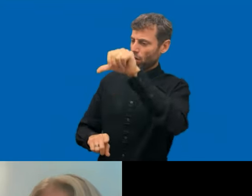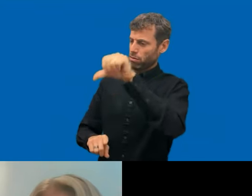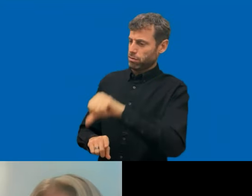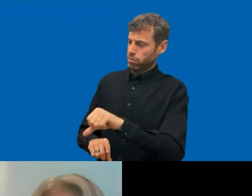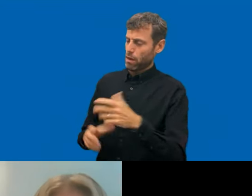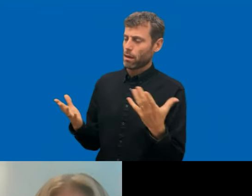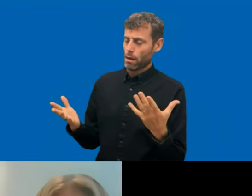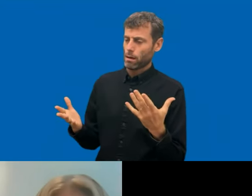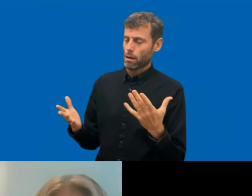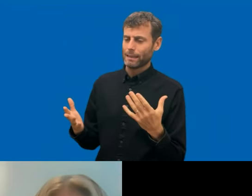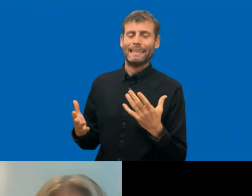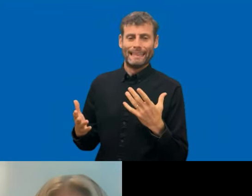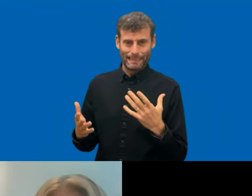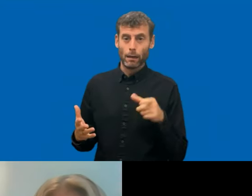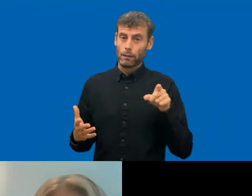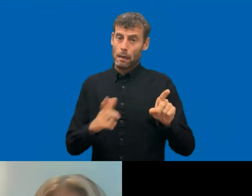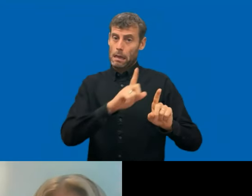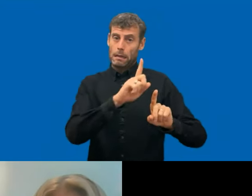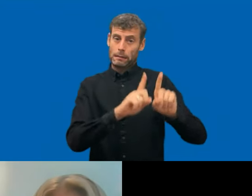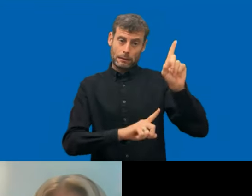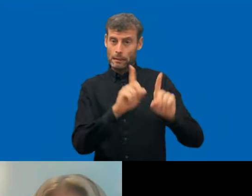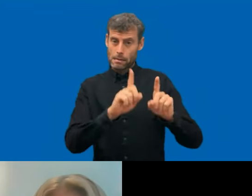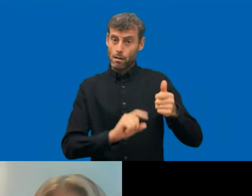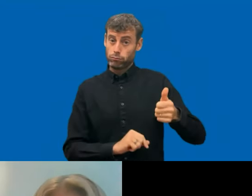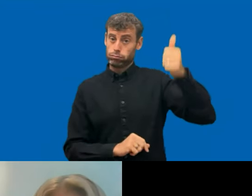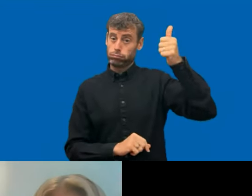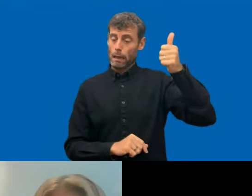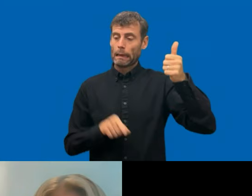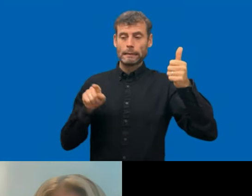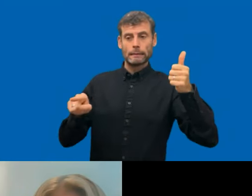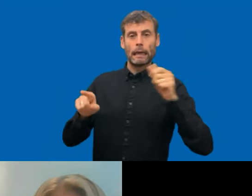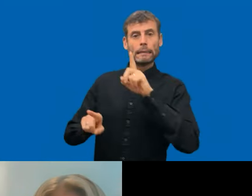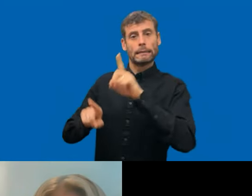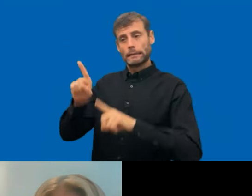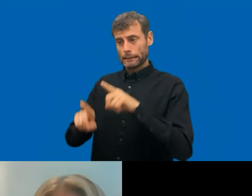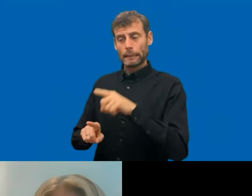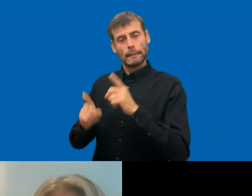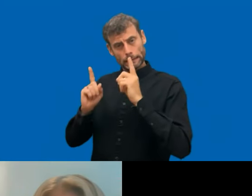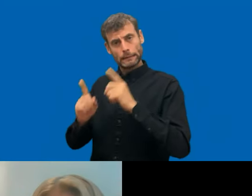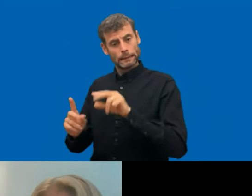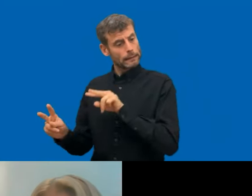like the top achiever. And I think the same thing should be like in the case of the EU, because if